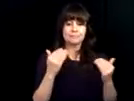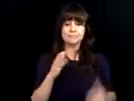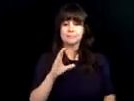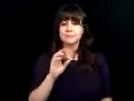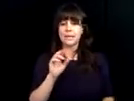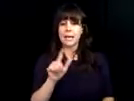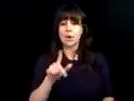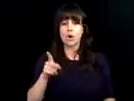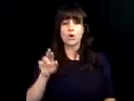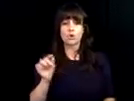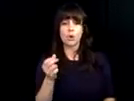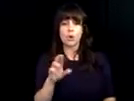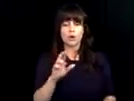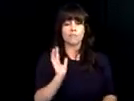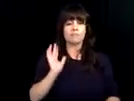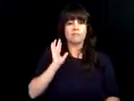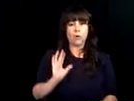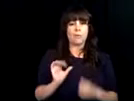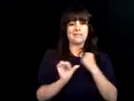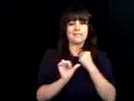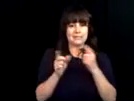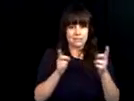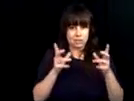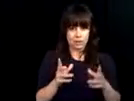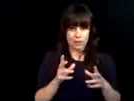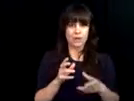on 100 years of service. >>